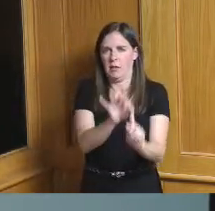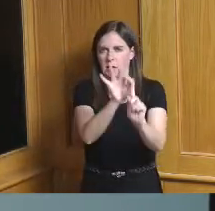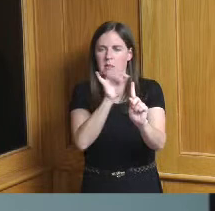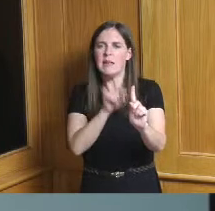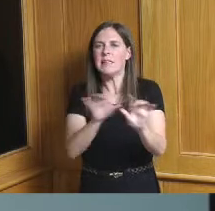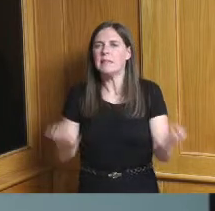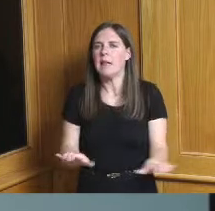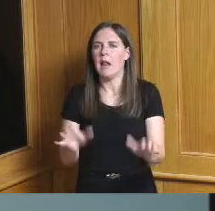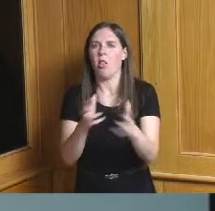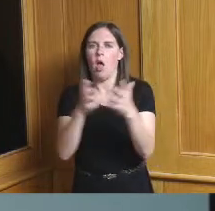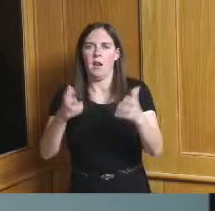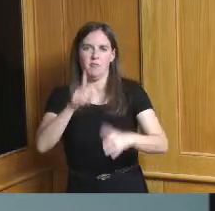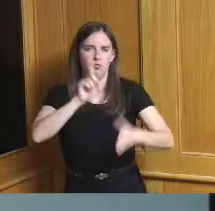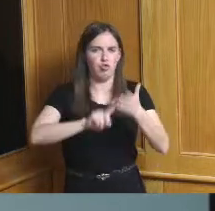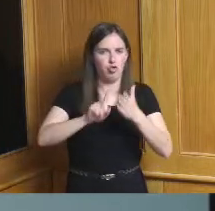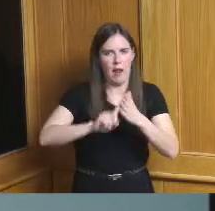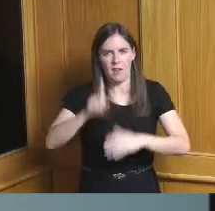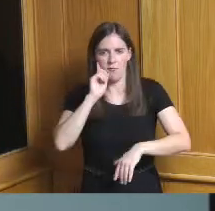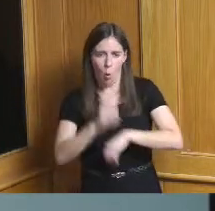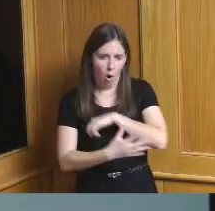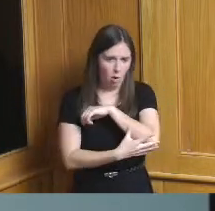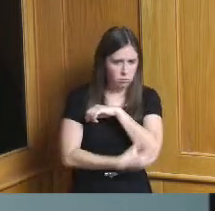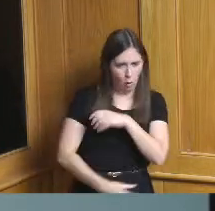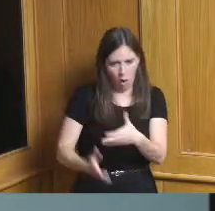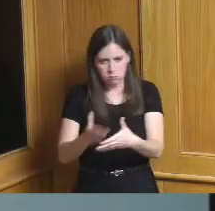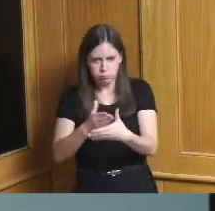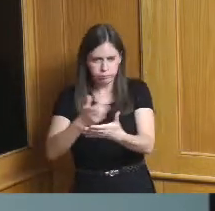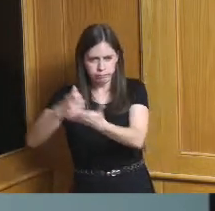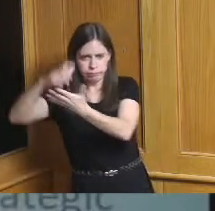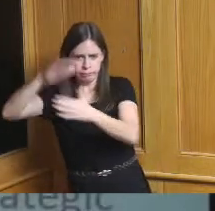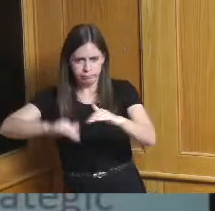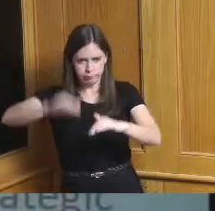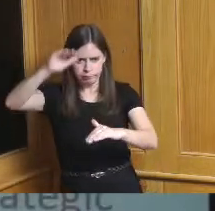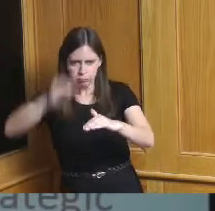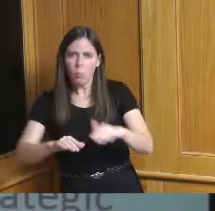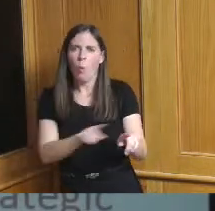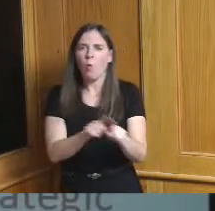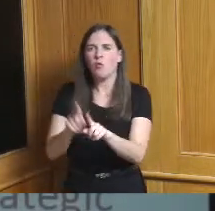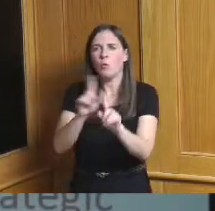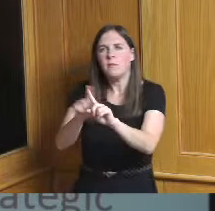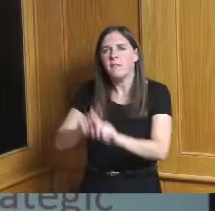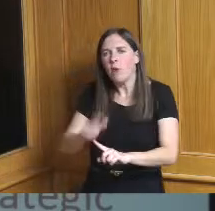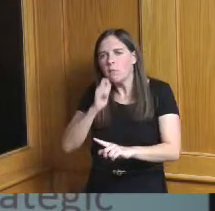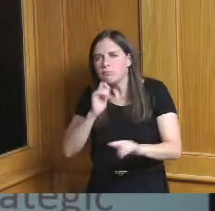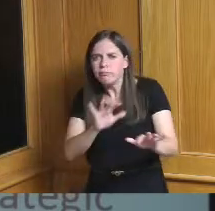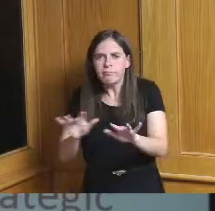social economic market research that went into the document you have in front of you and Harry